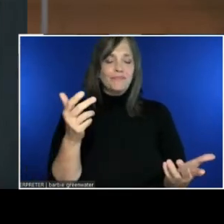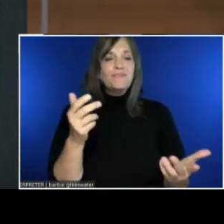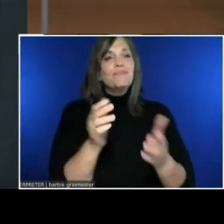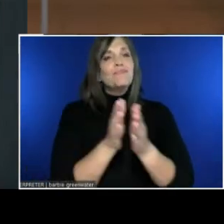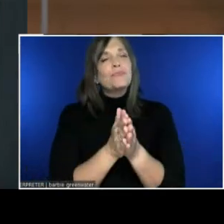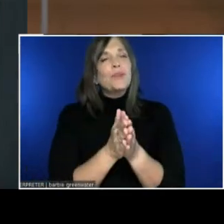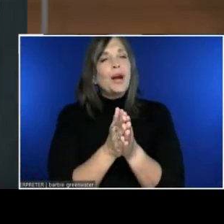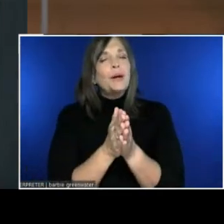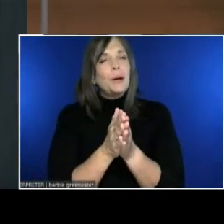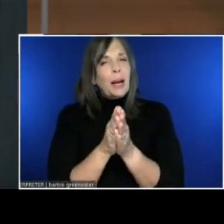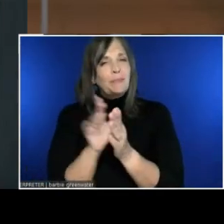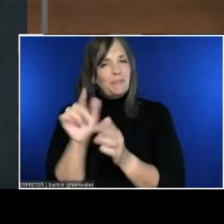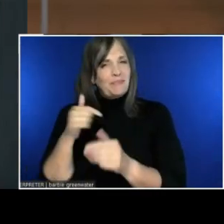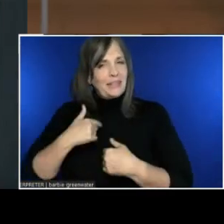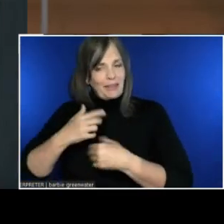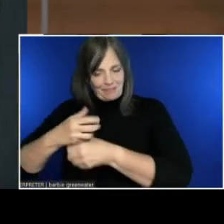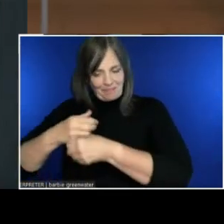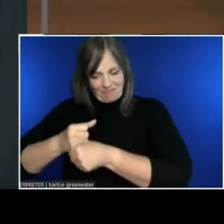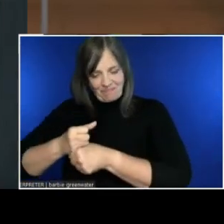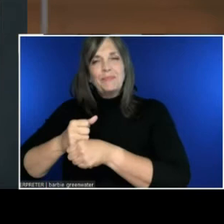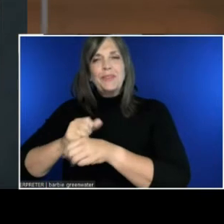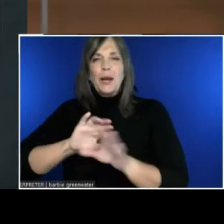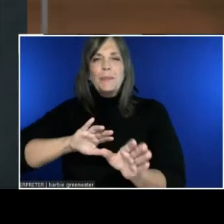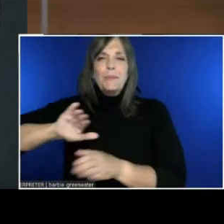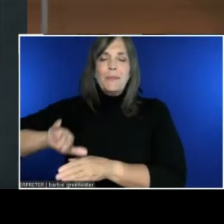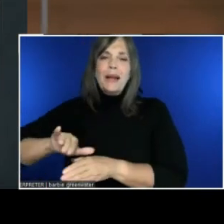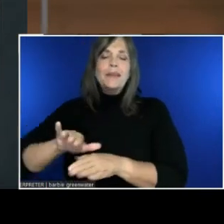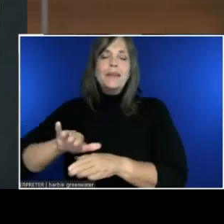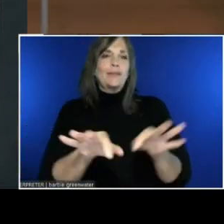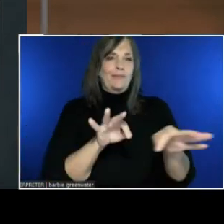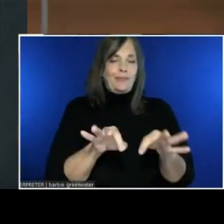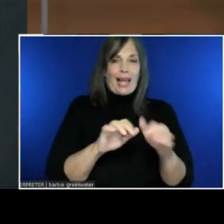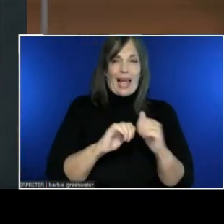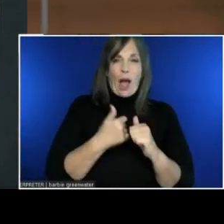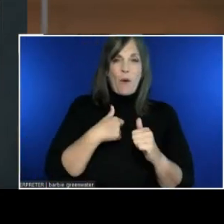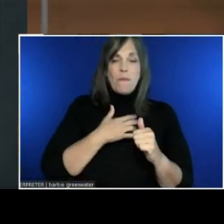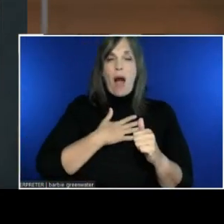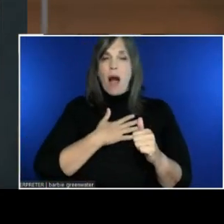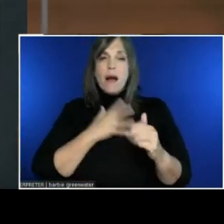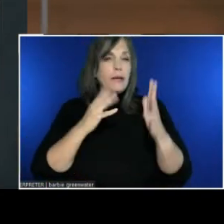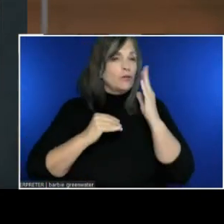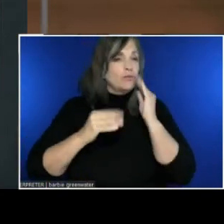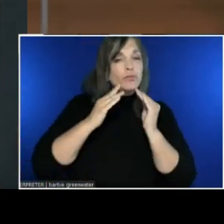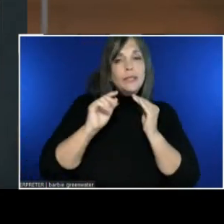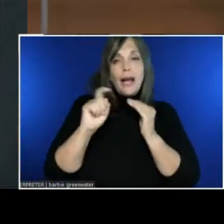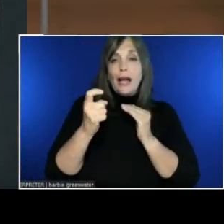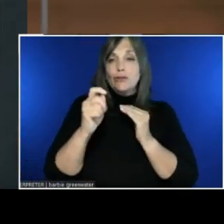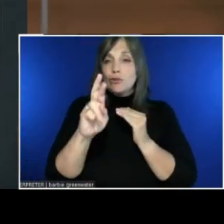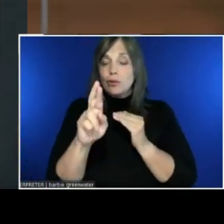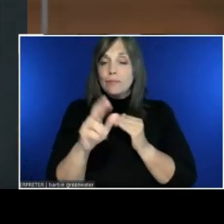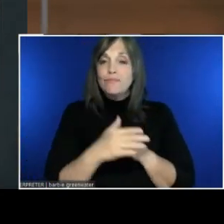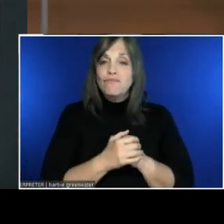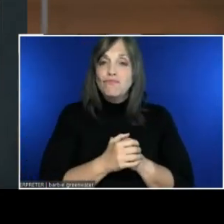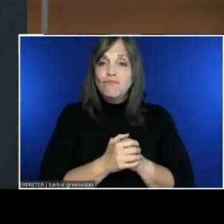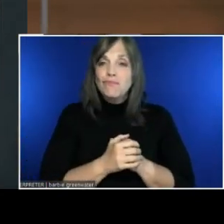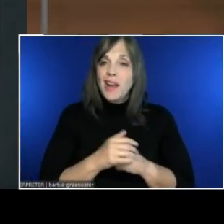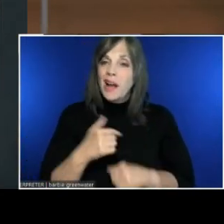And talk to you a bit about how I experience XR. I'm admittedly not particularly neurodiverse.